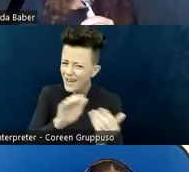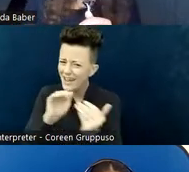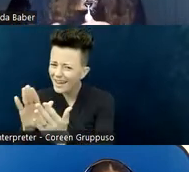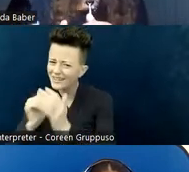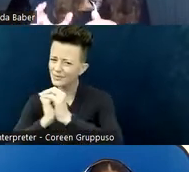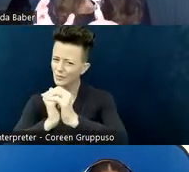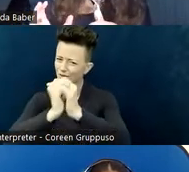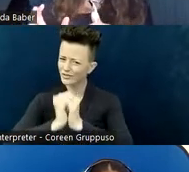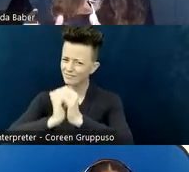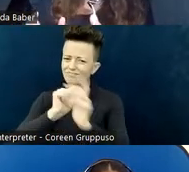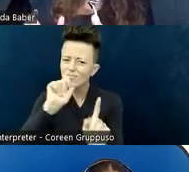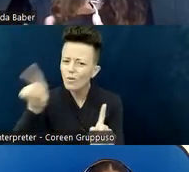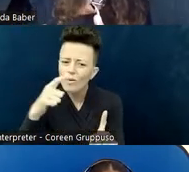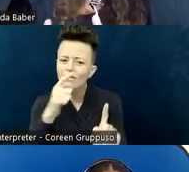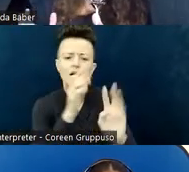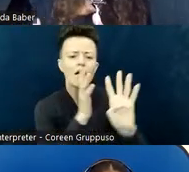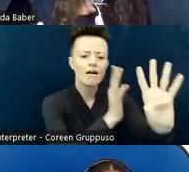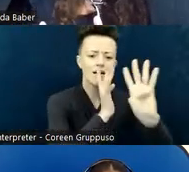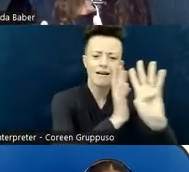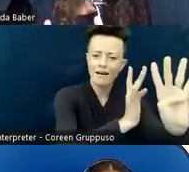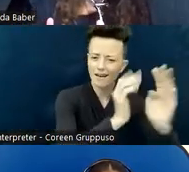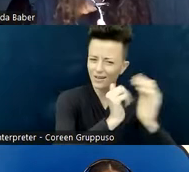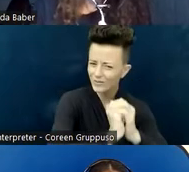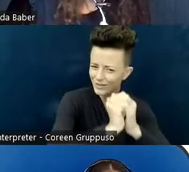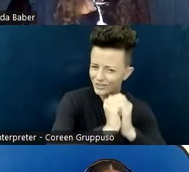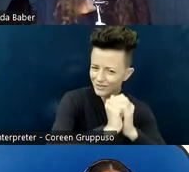can be shifted and modified